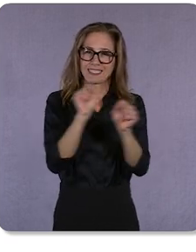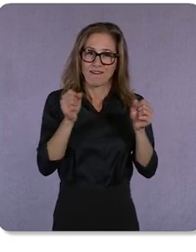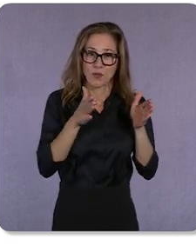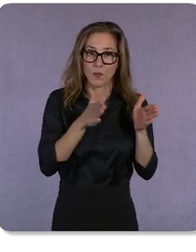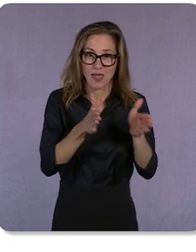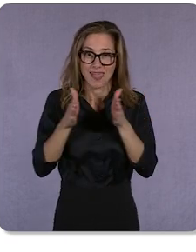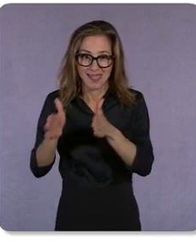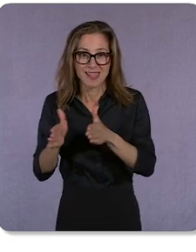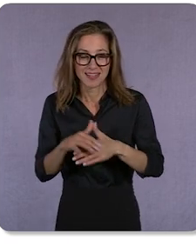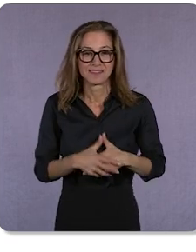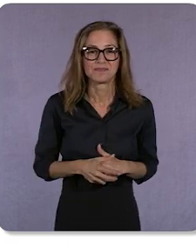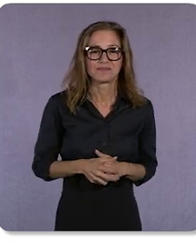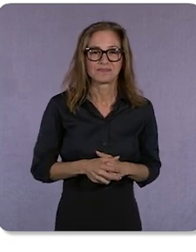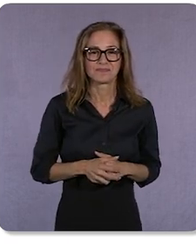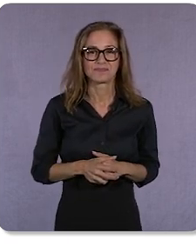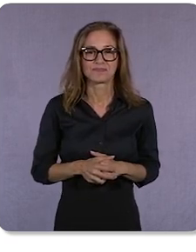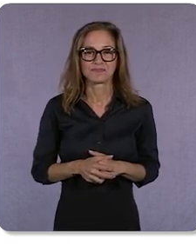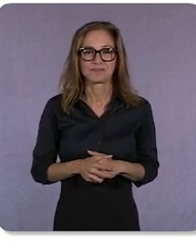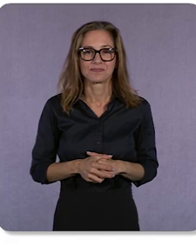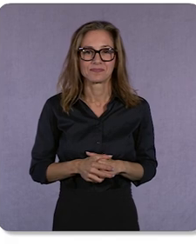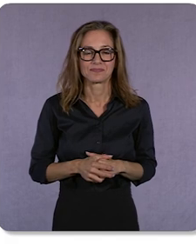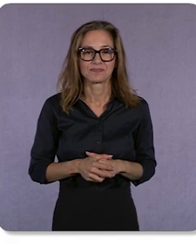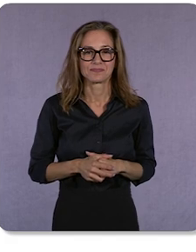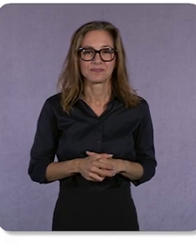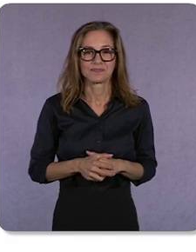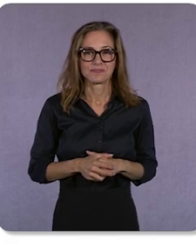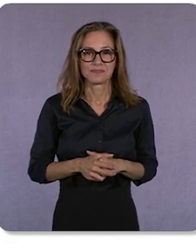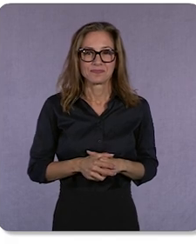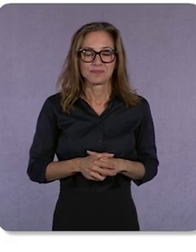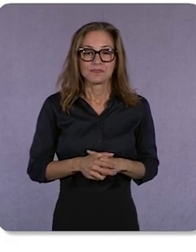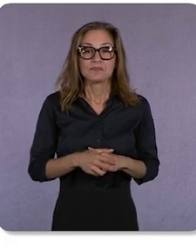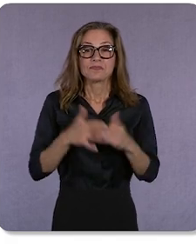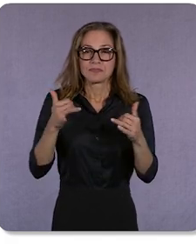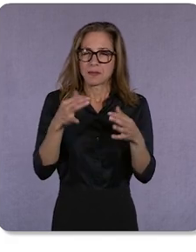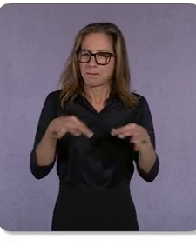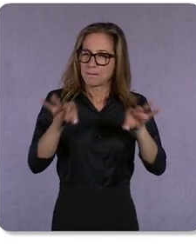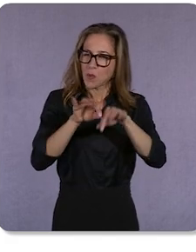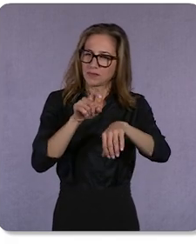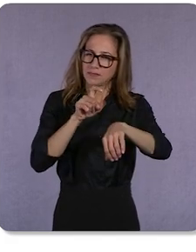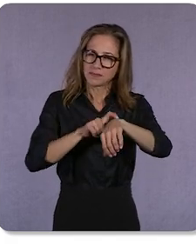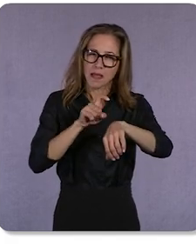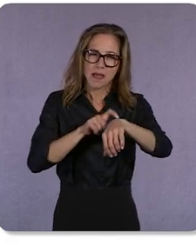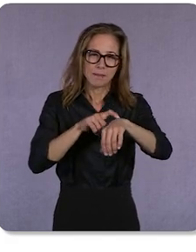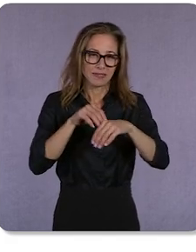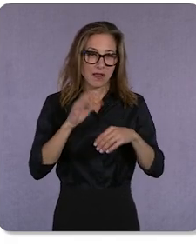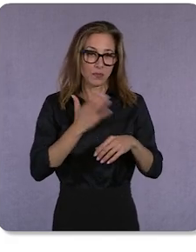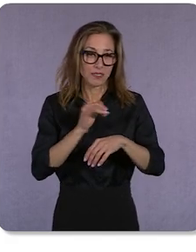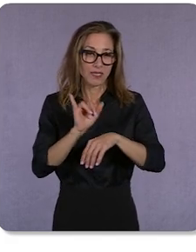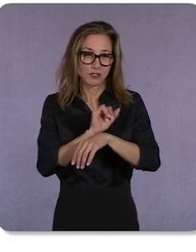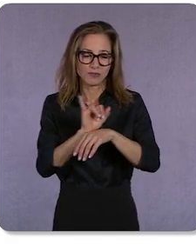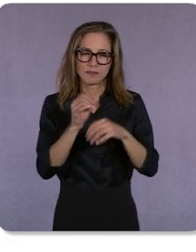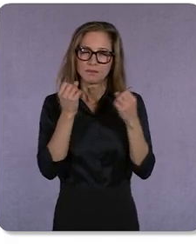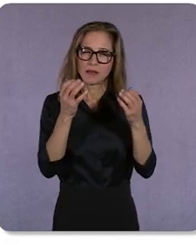Let me bring this to a close. It’s an important moment in time for our industry, with multiple seismic shifts happening all at once.